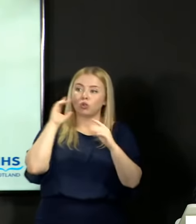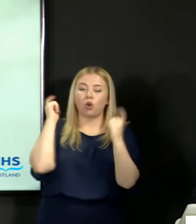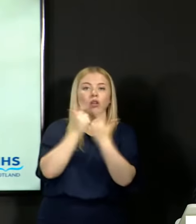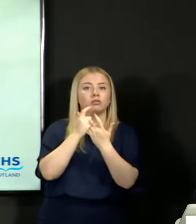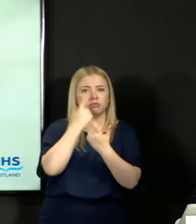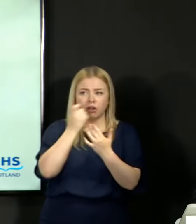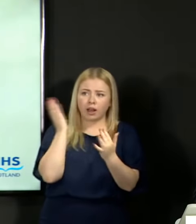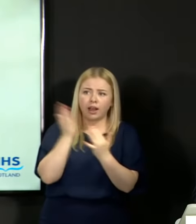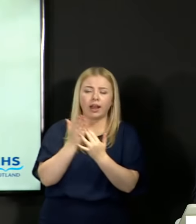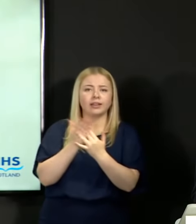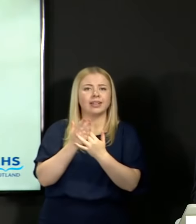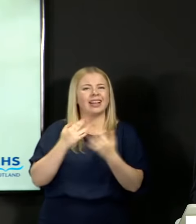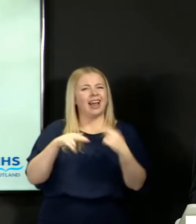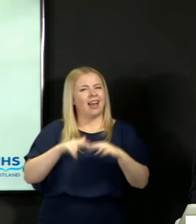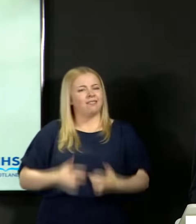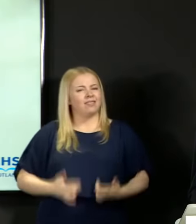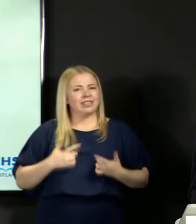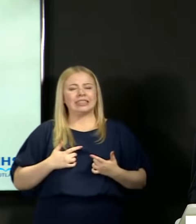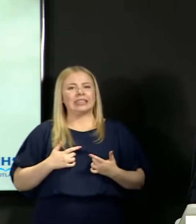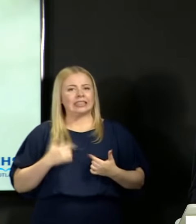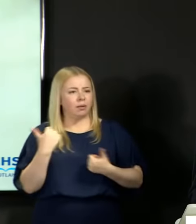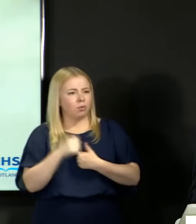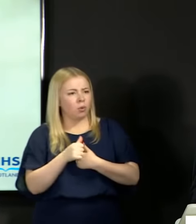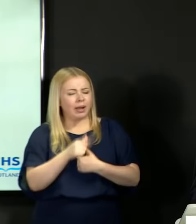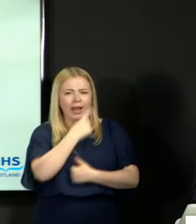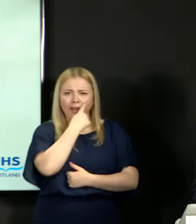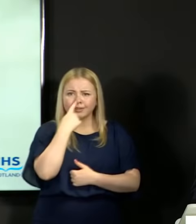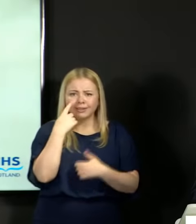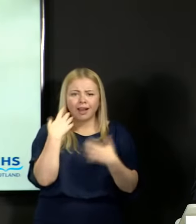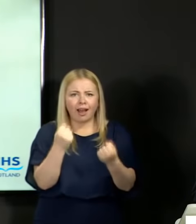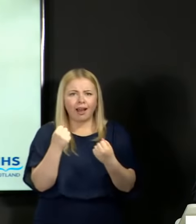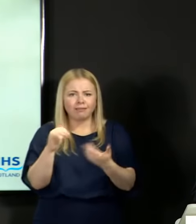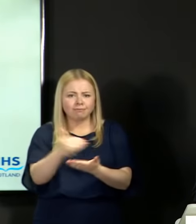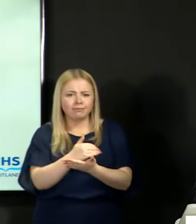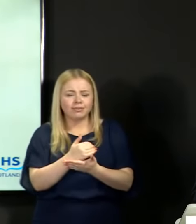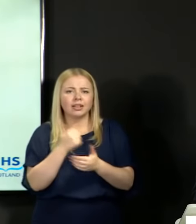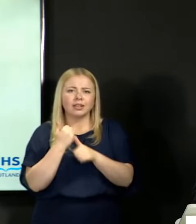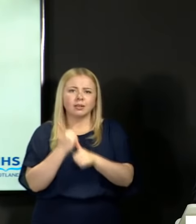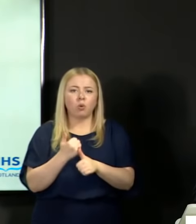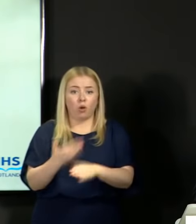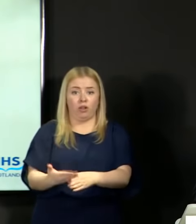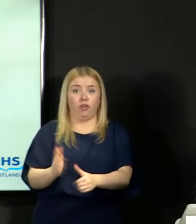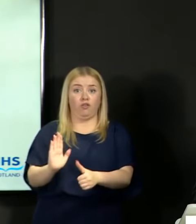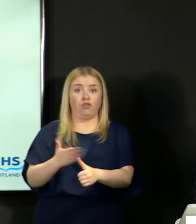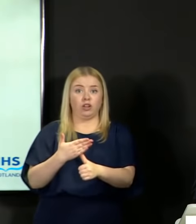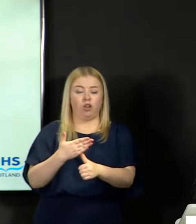where they believe there is appropriate and robust evidence to support the original grade estimate.